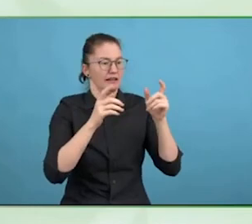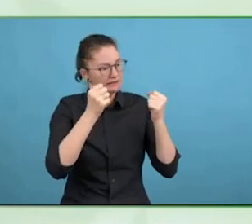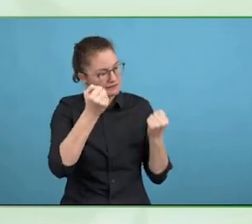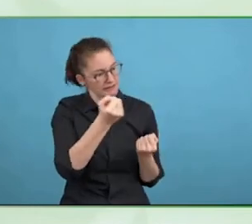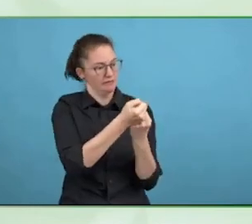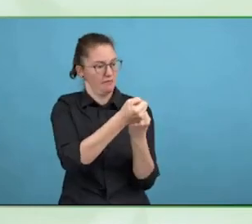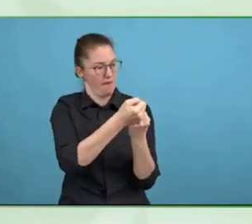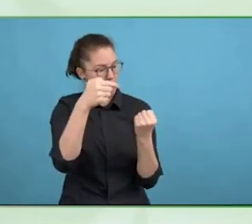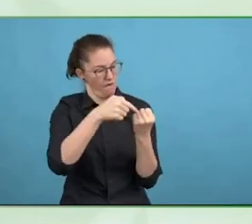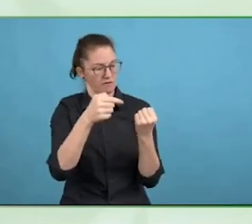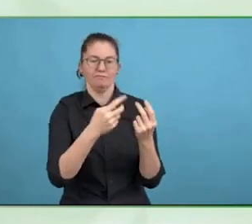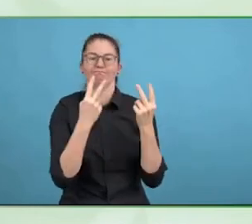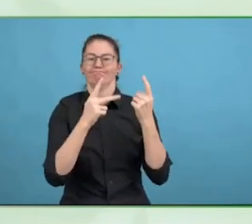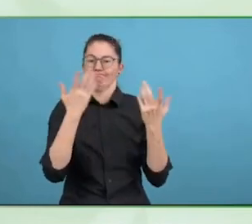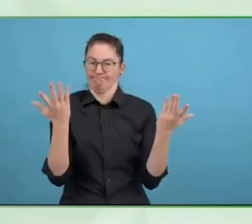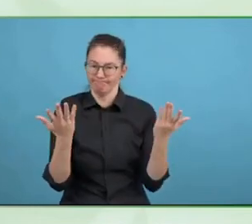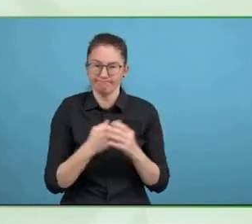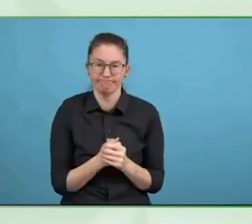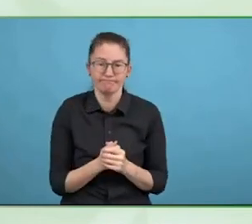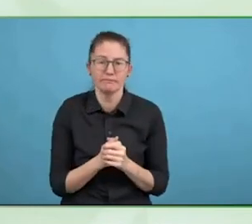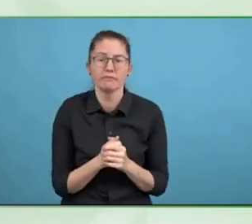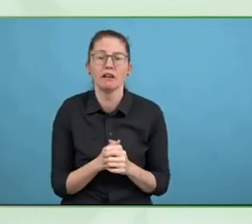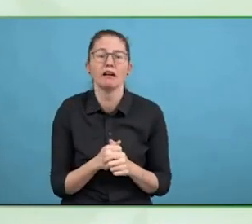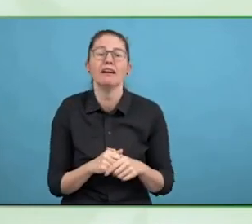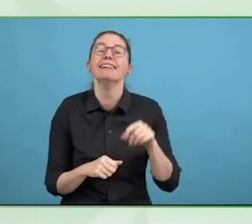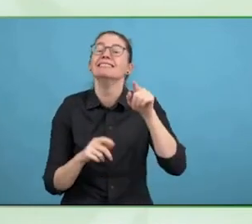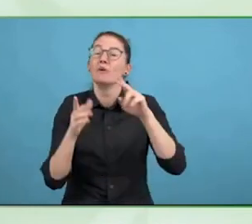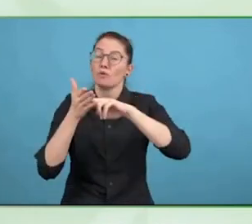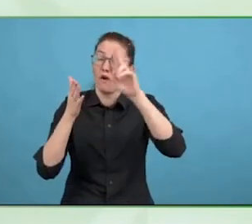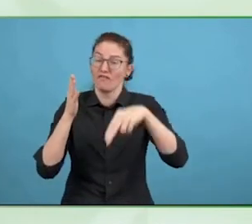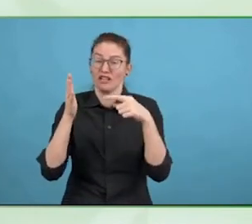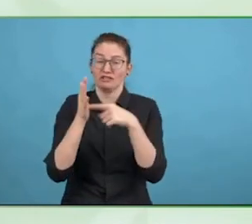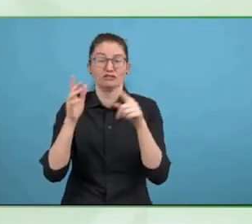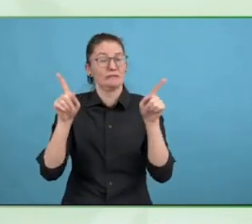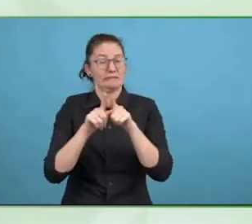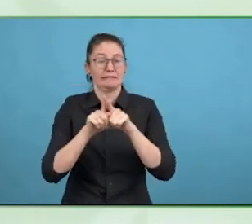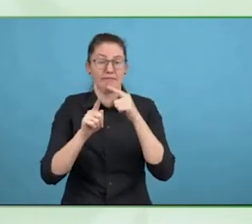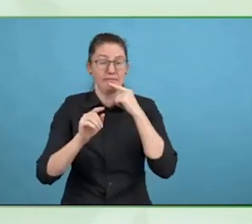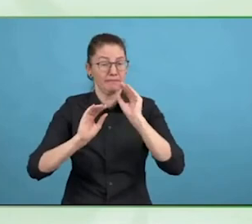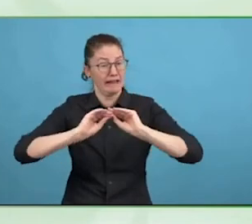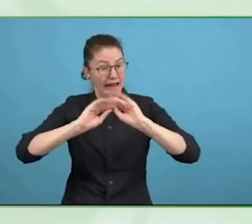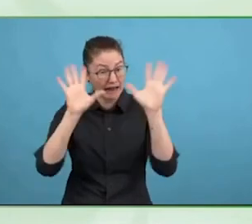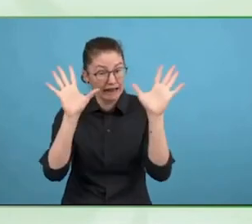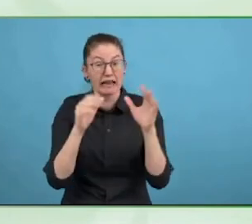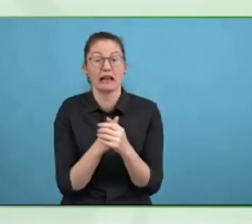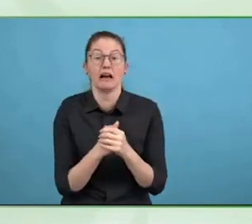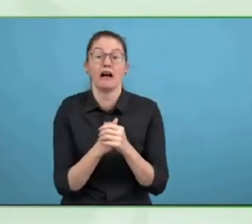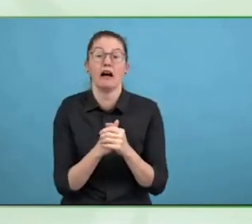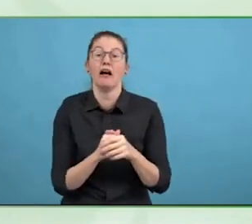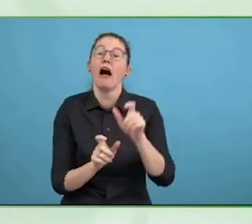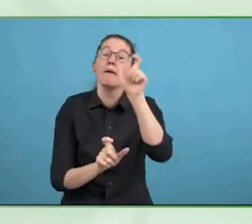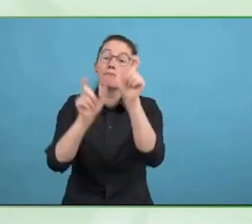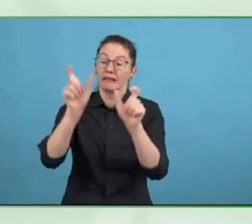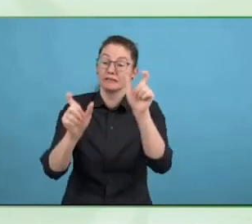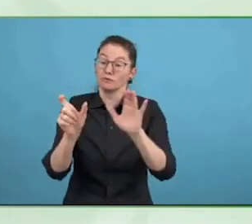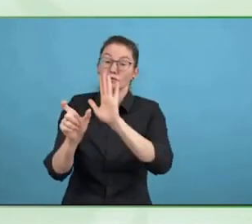specifically. But coupled with that is action on public services that are available